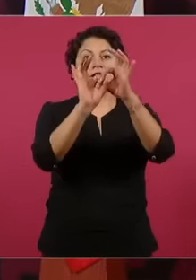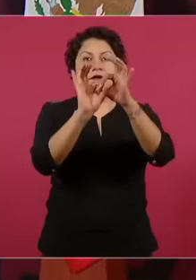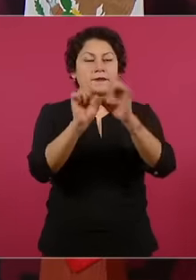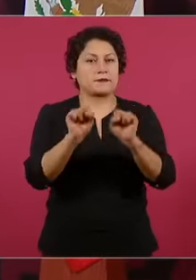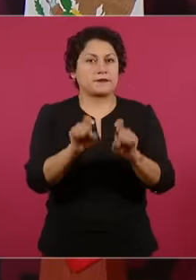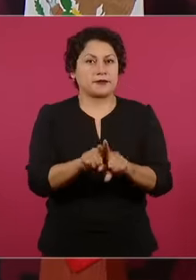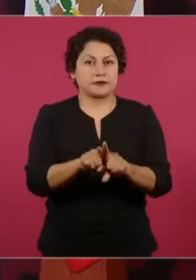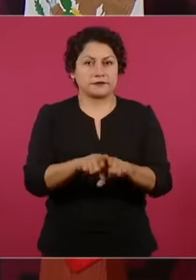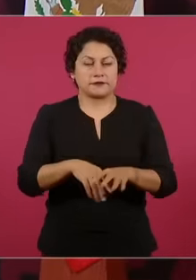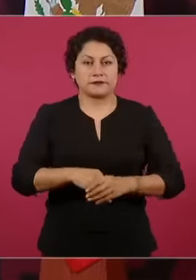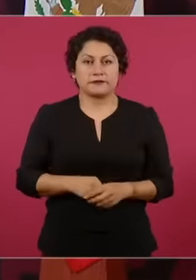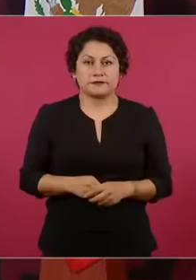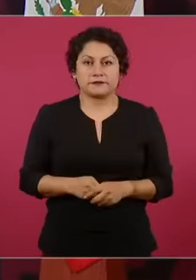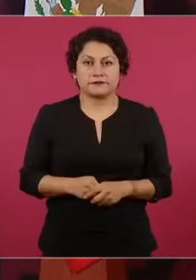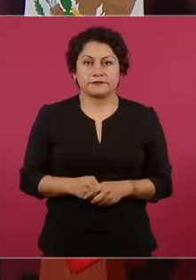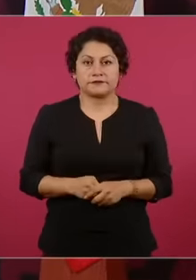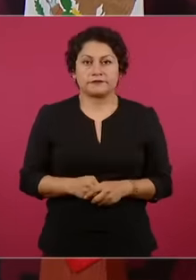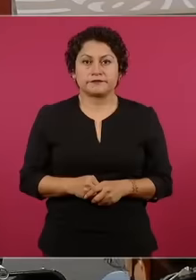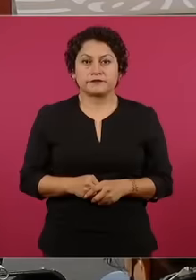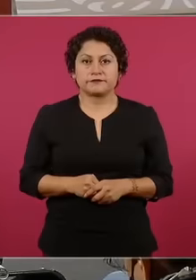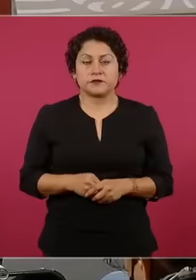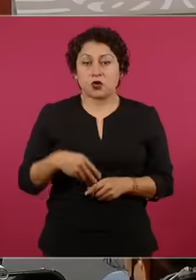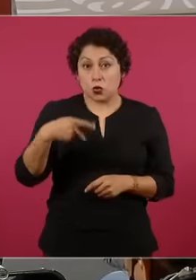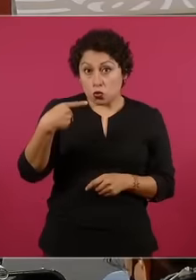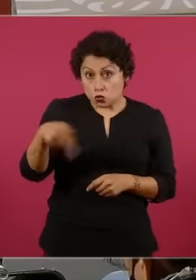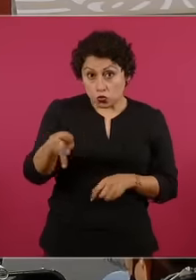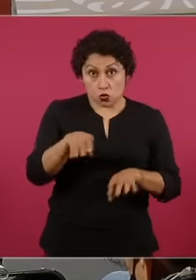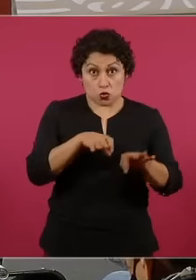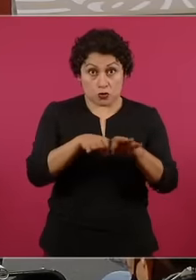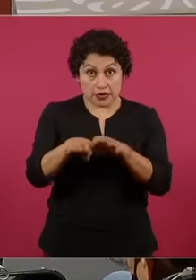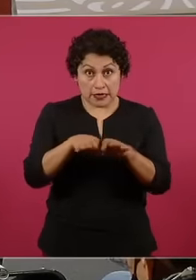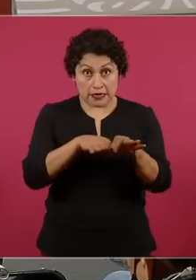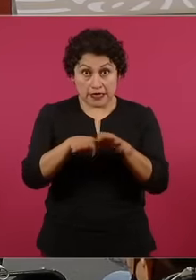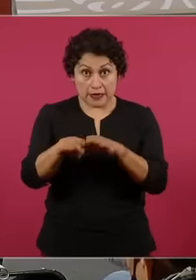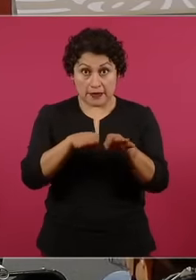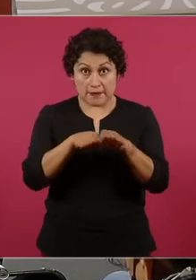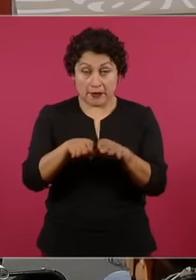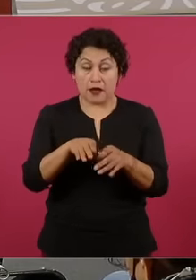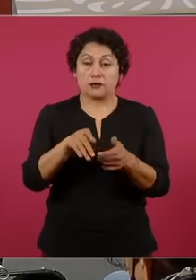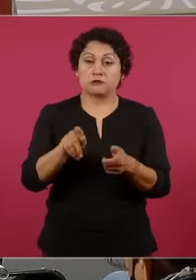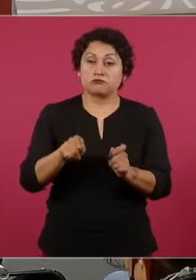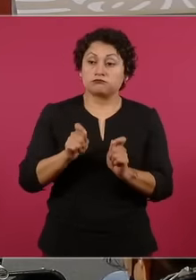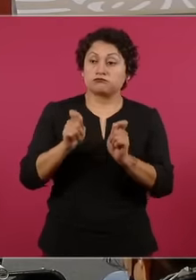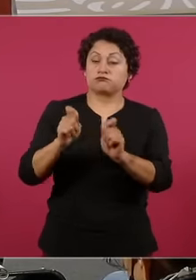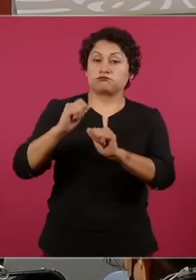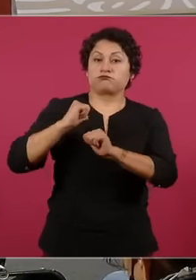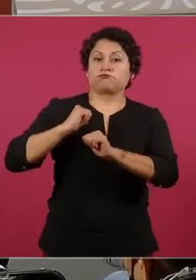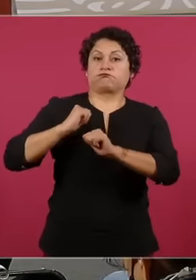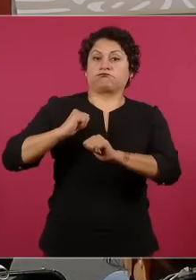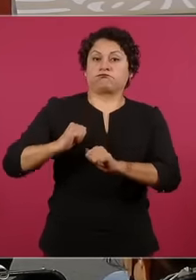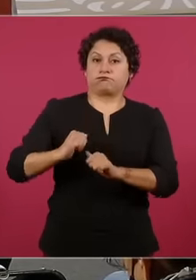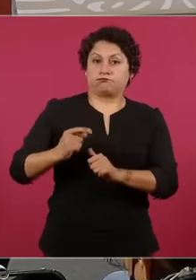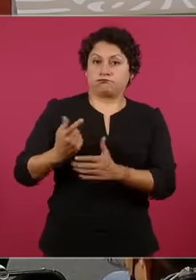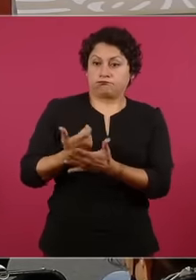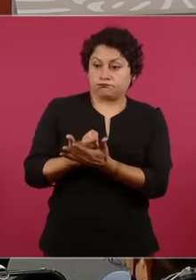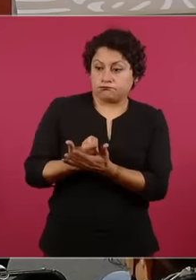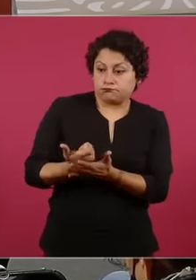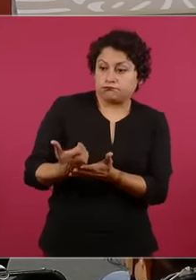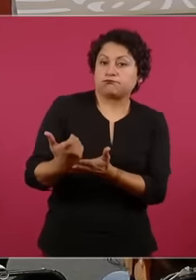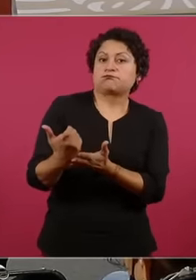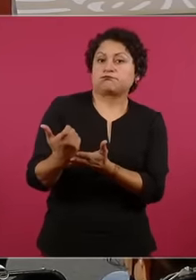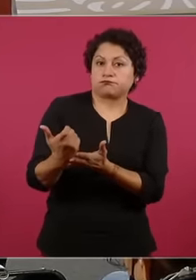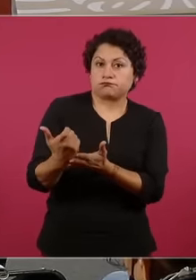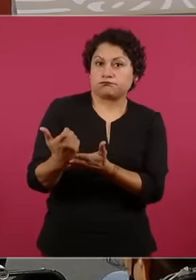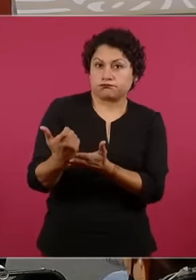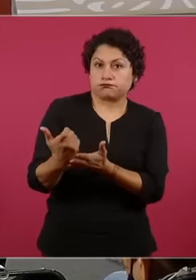for the performance of his or her function. Employment or commission higher than that established